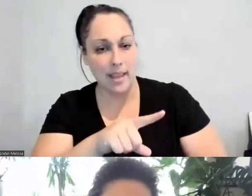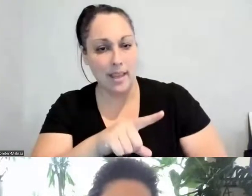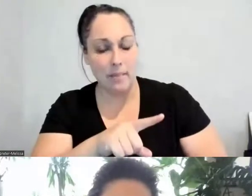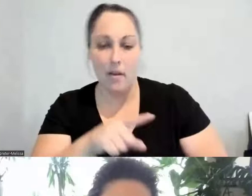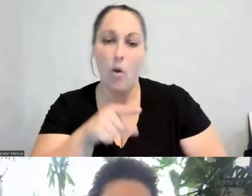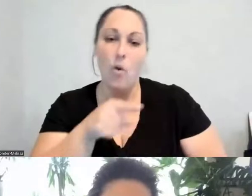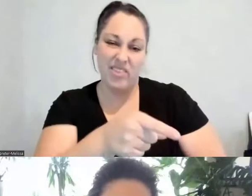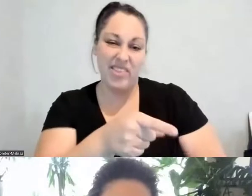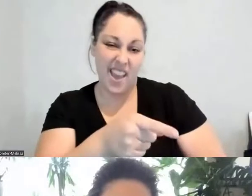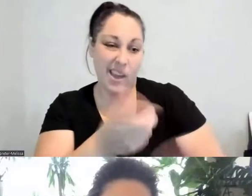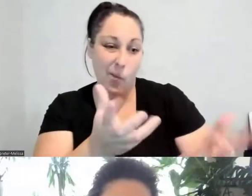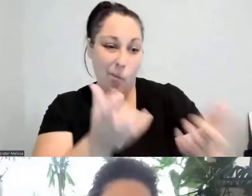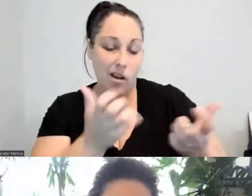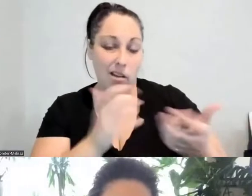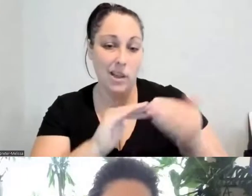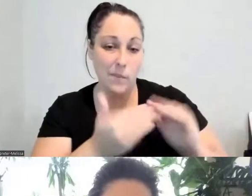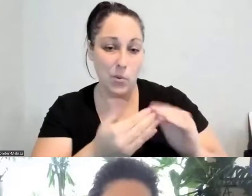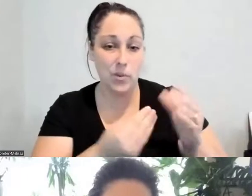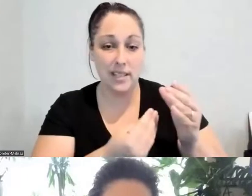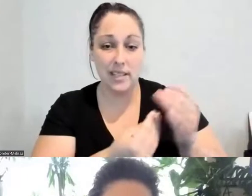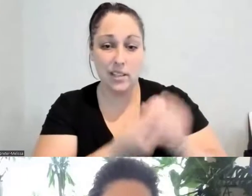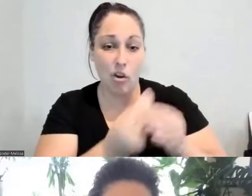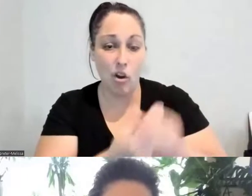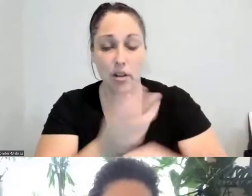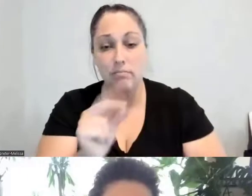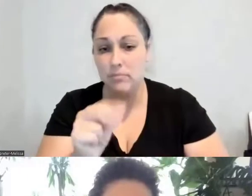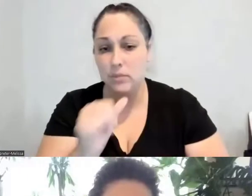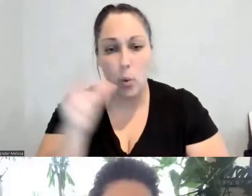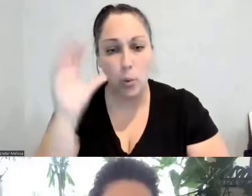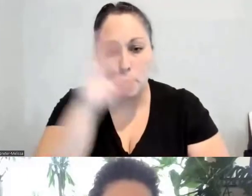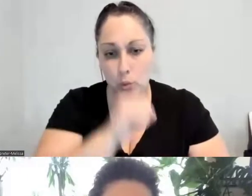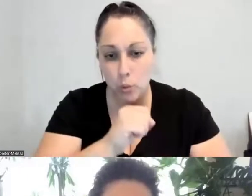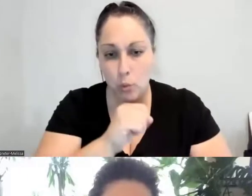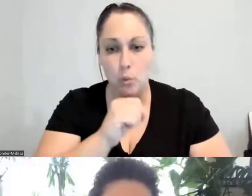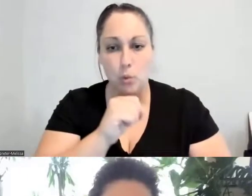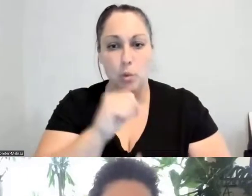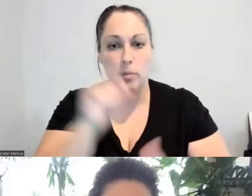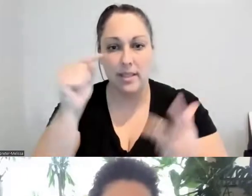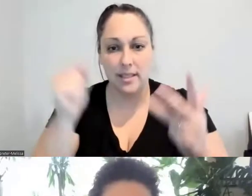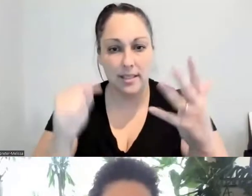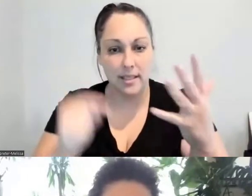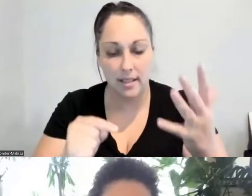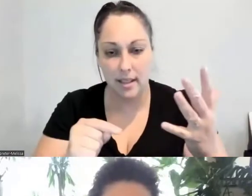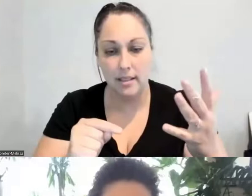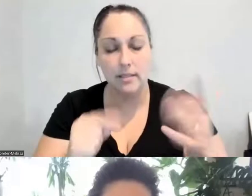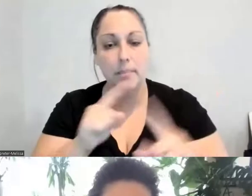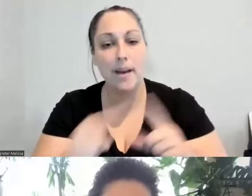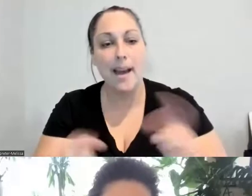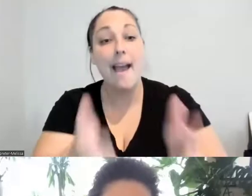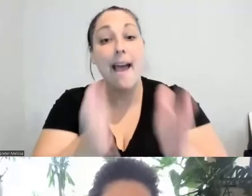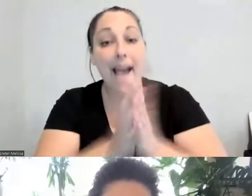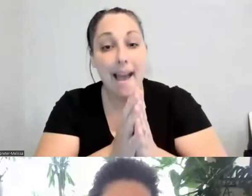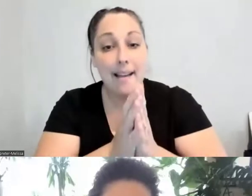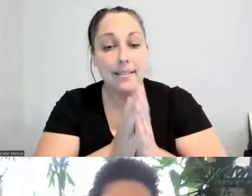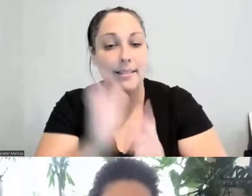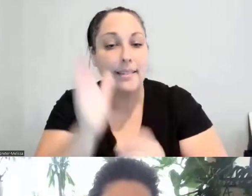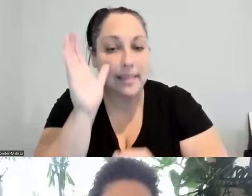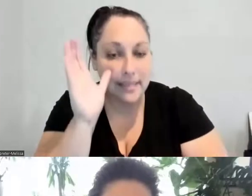Don't assume that they want to do this, that, and the other. But, rather, ask them: What can we do? How can we be in solidarity with you?